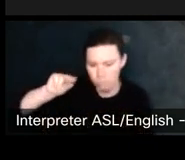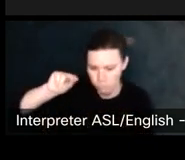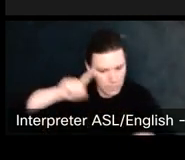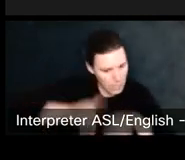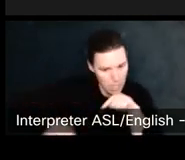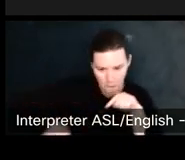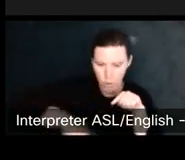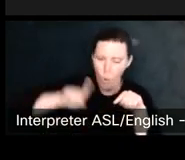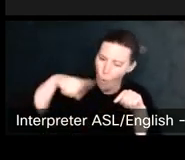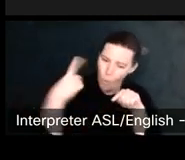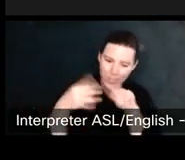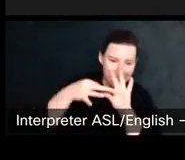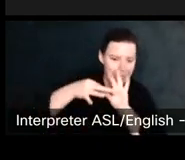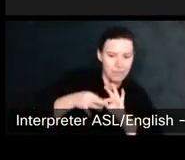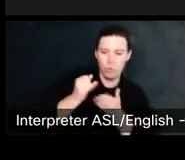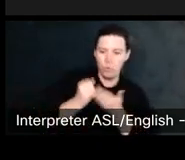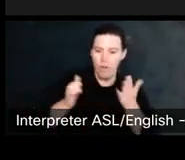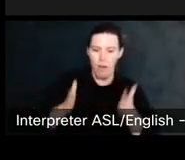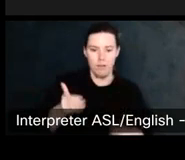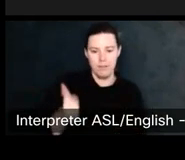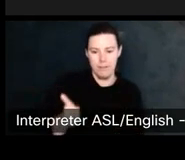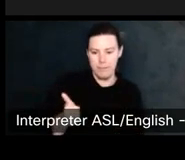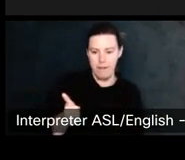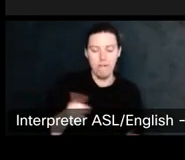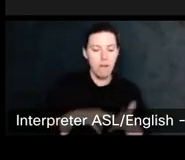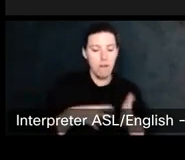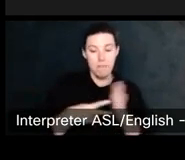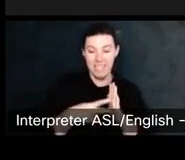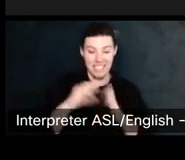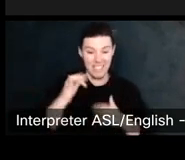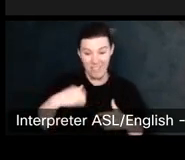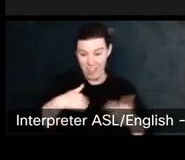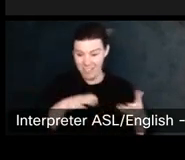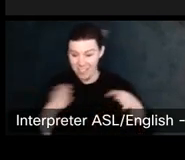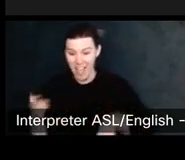And so it cannot be transferred via will it cannot follow an, a state.